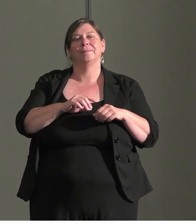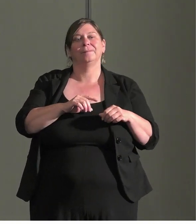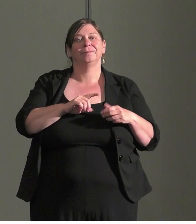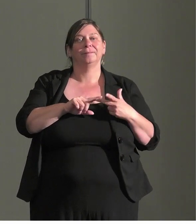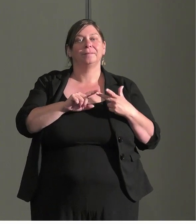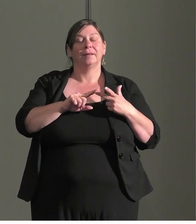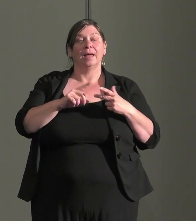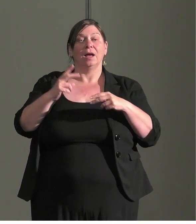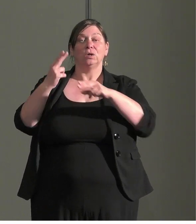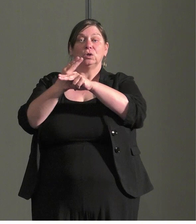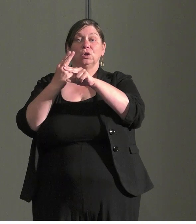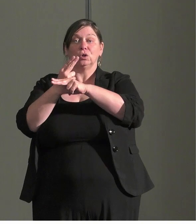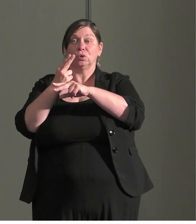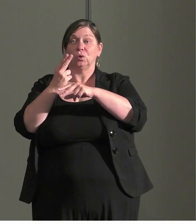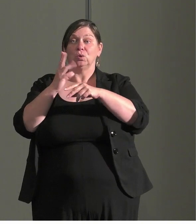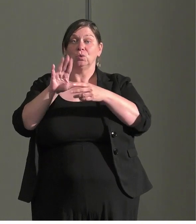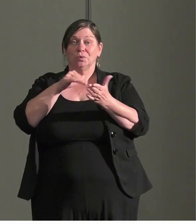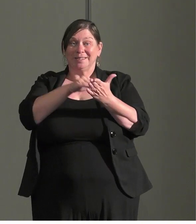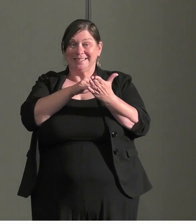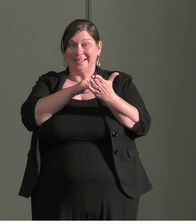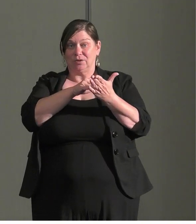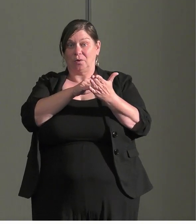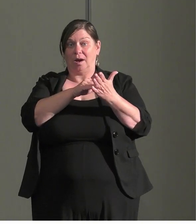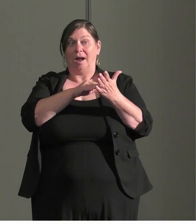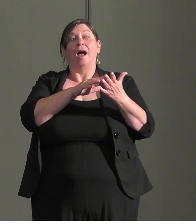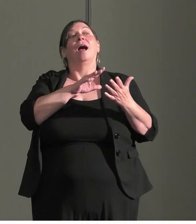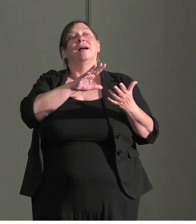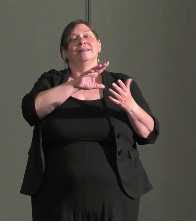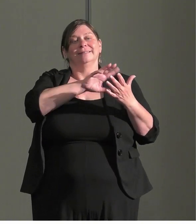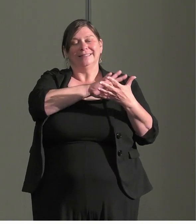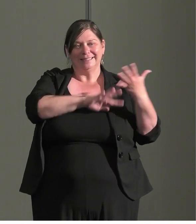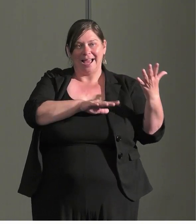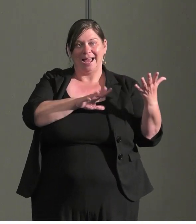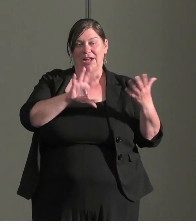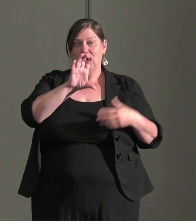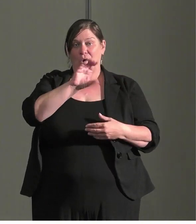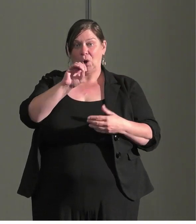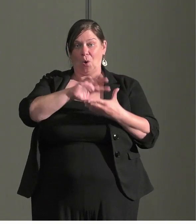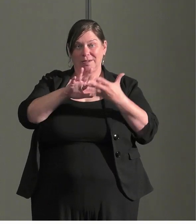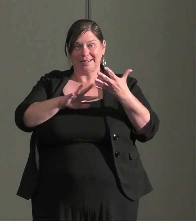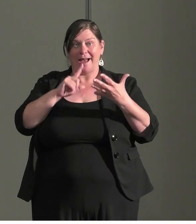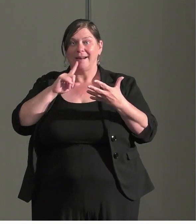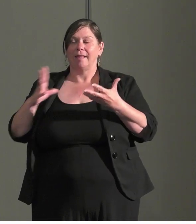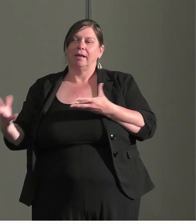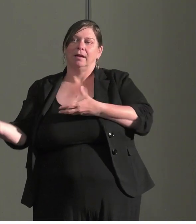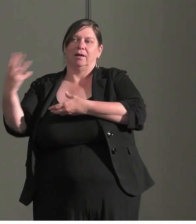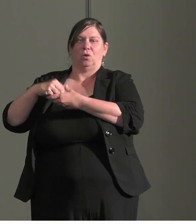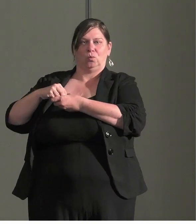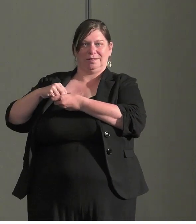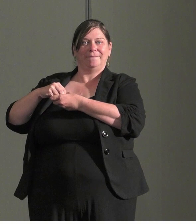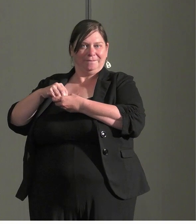design to co-design to user-created design. And so, having that idea of going towards having